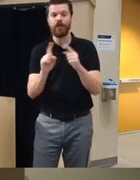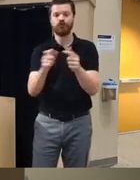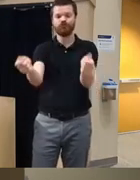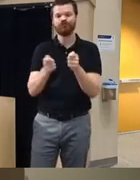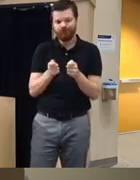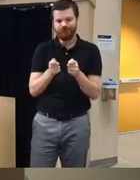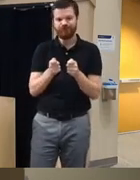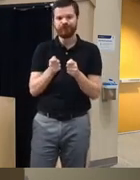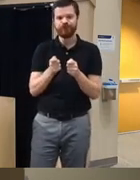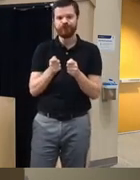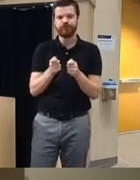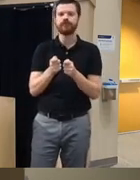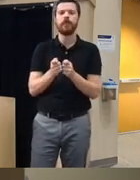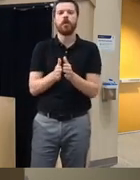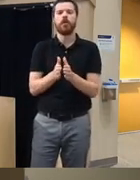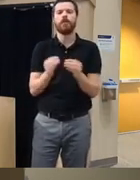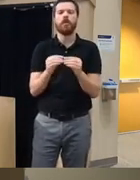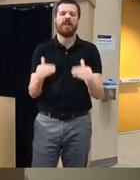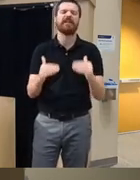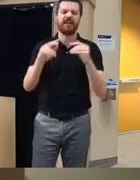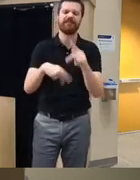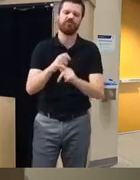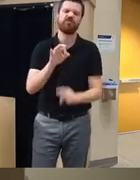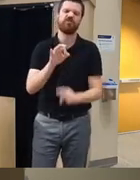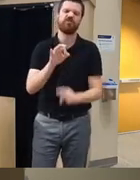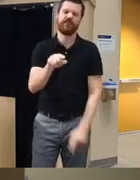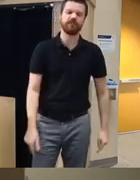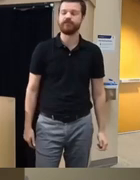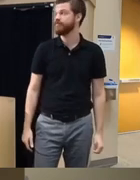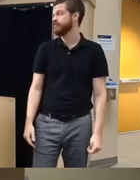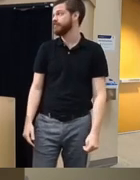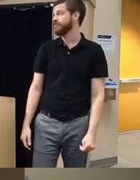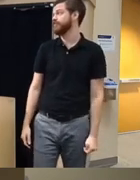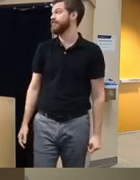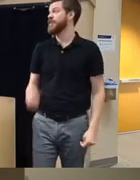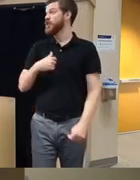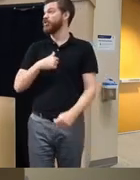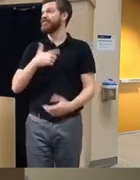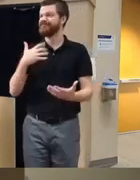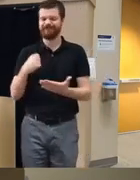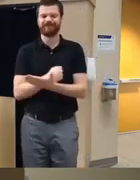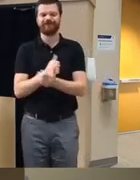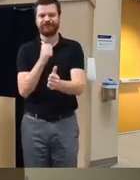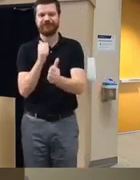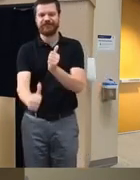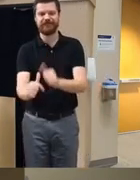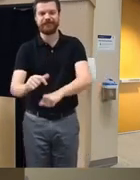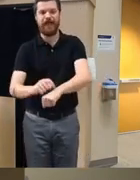with a motivational enhancement version of this getting actually past the time so we probably